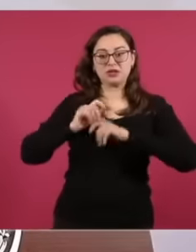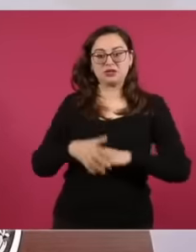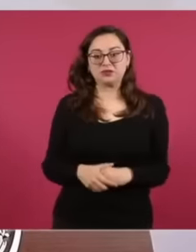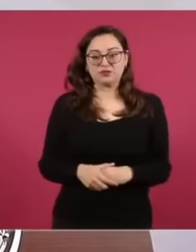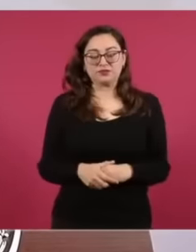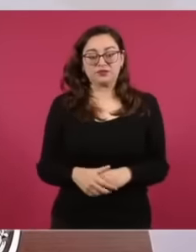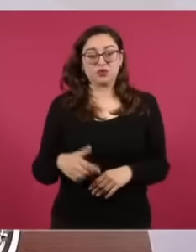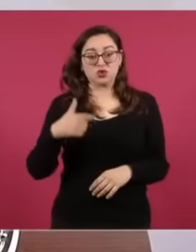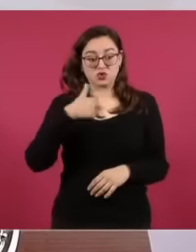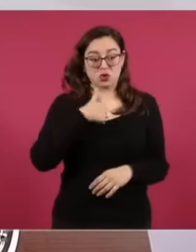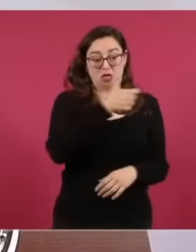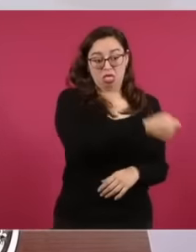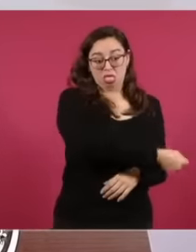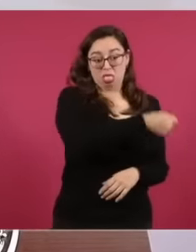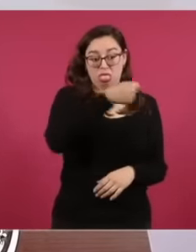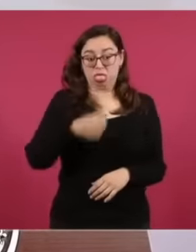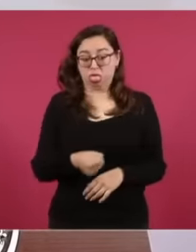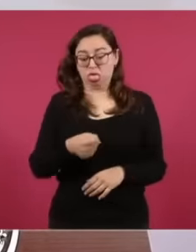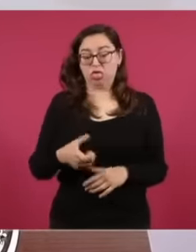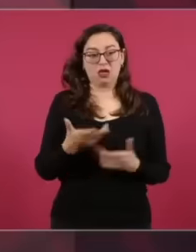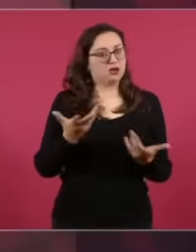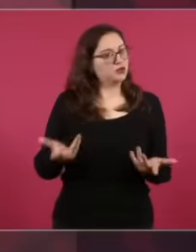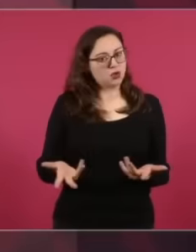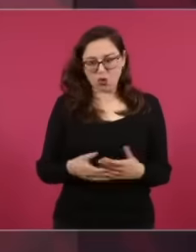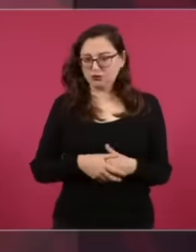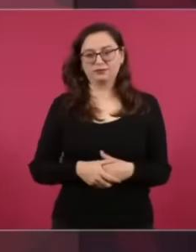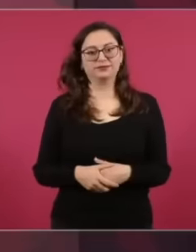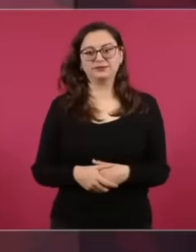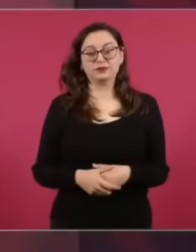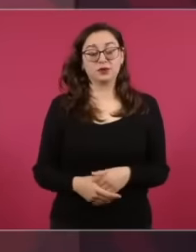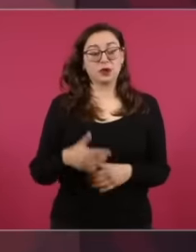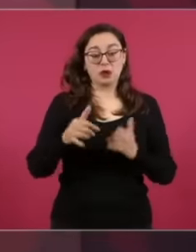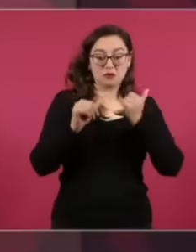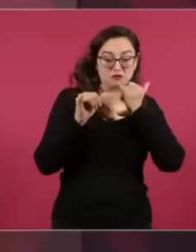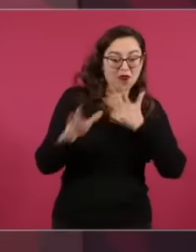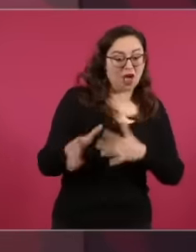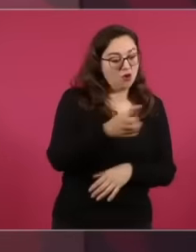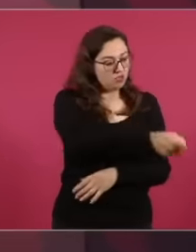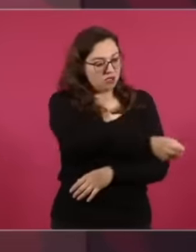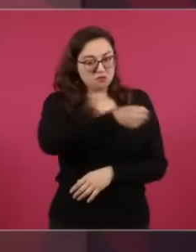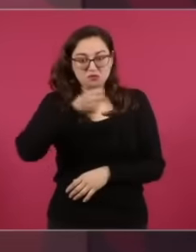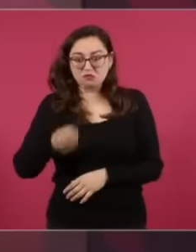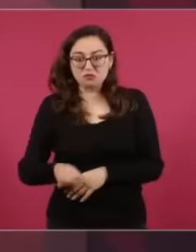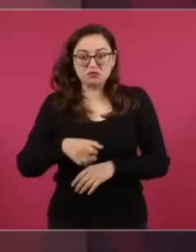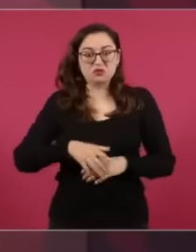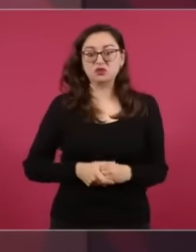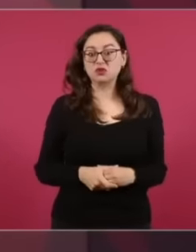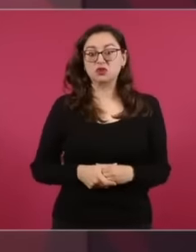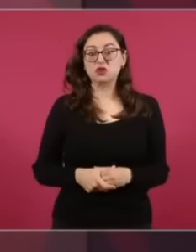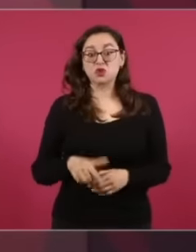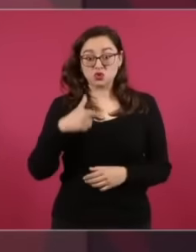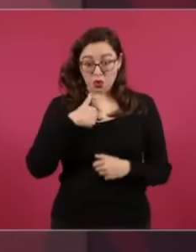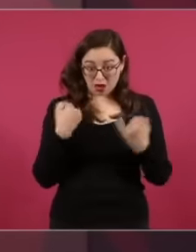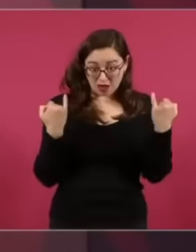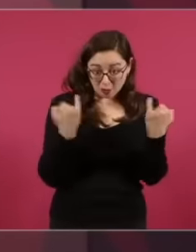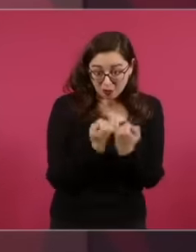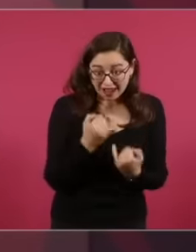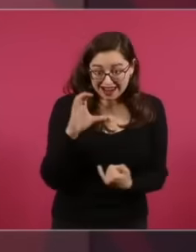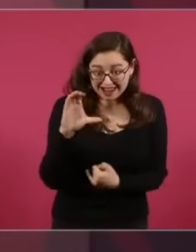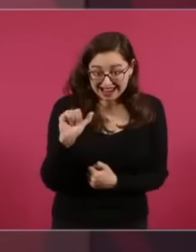Calderón, not to mention other people. We are